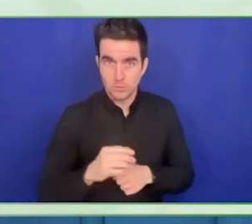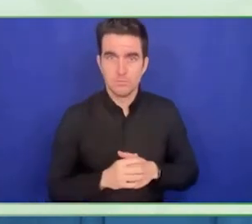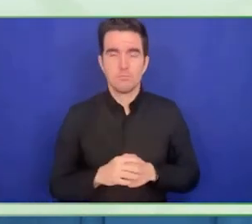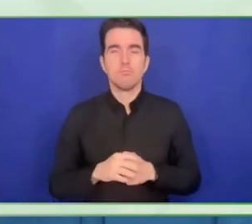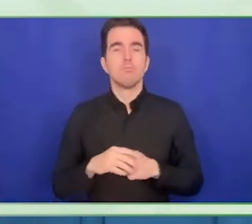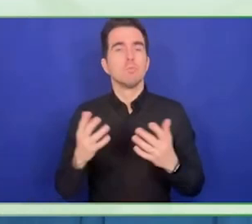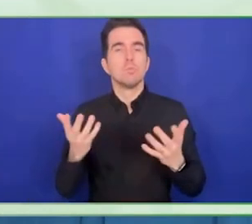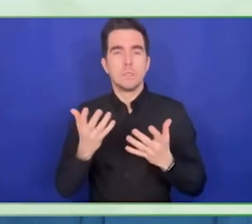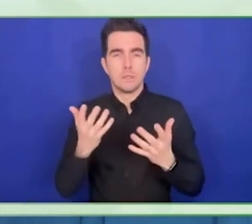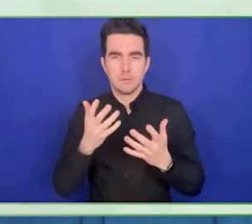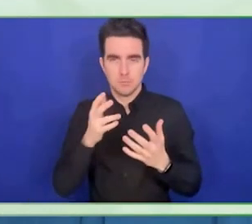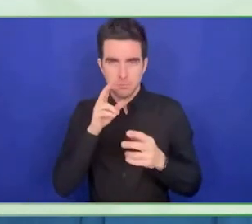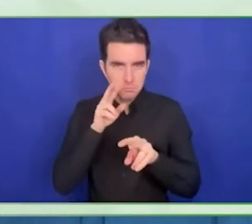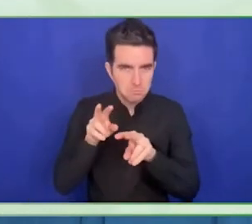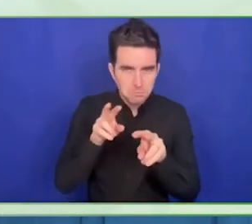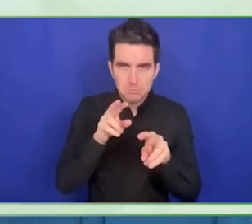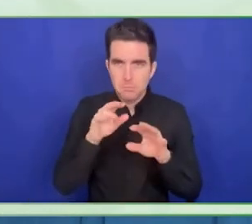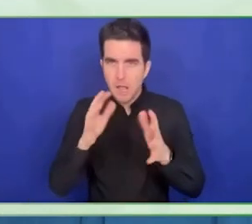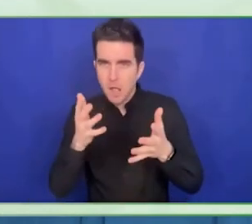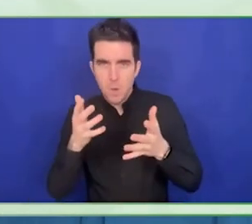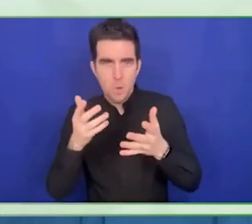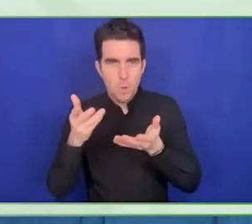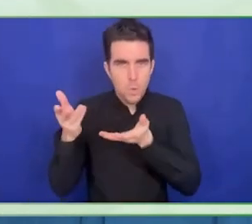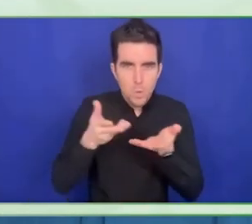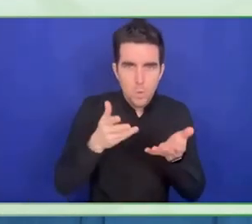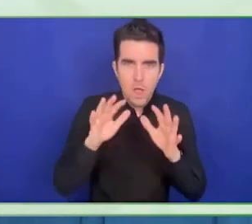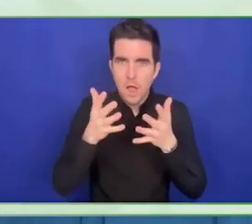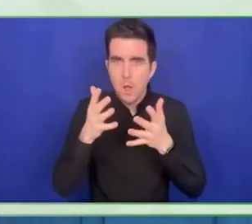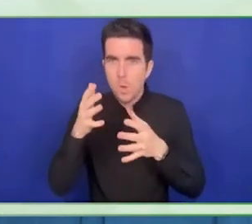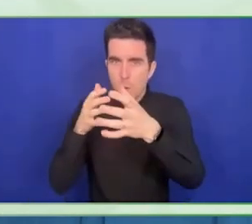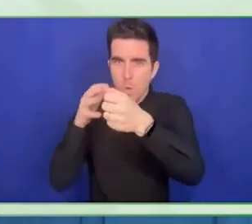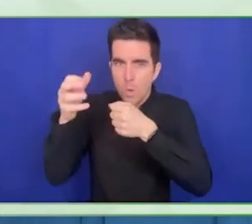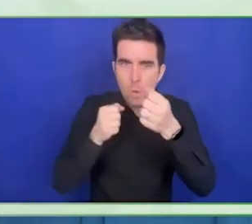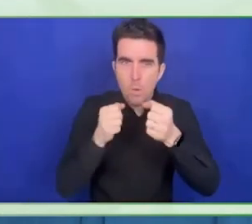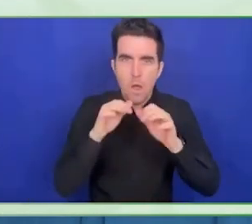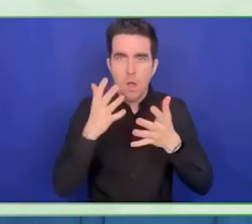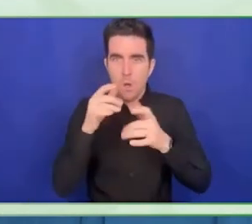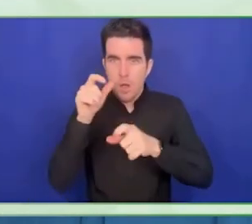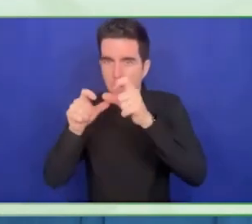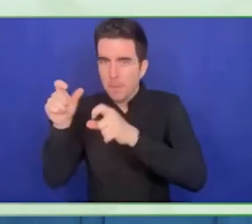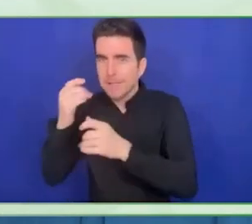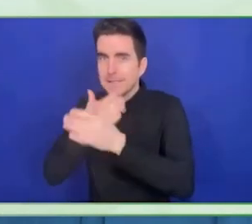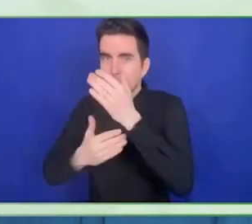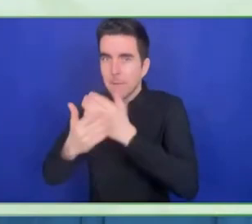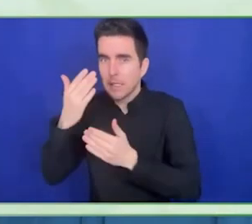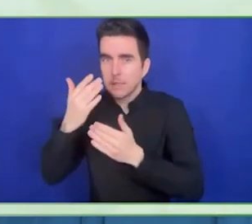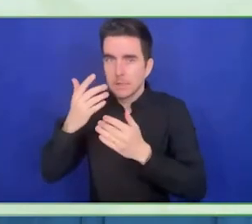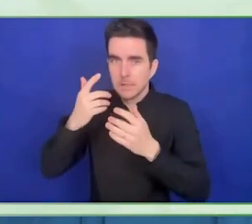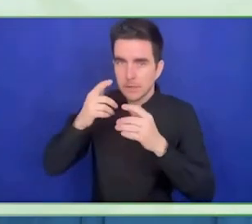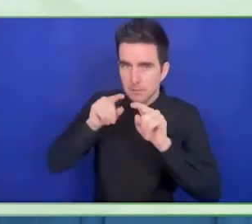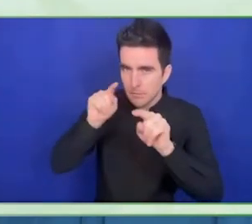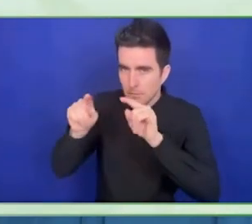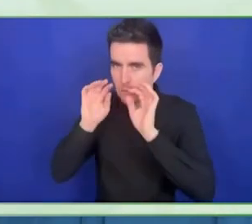field, those who place people, those who work at NGOs, and the website and enrolled with the course.